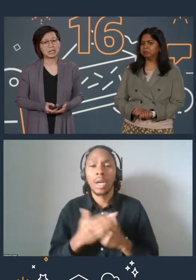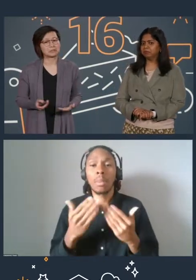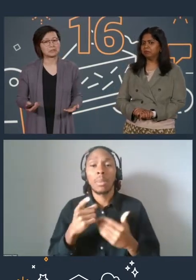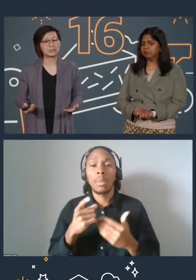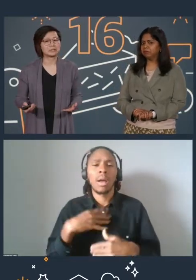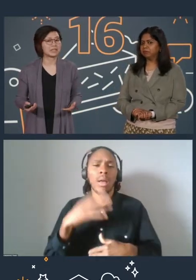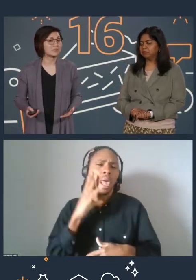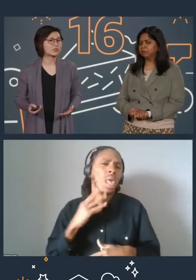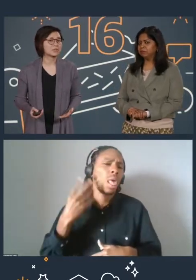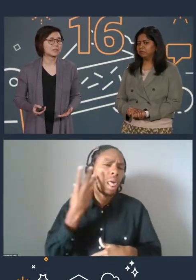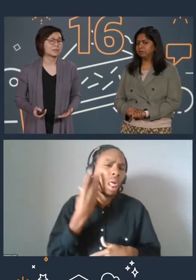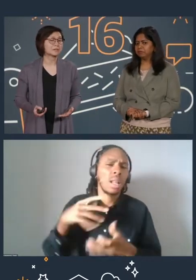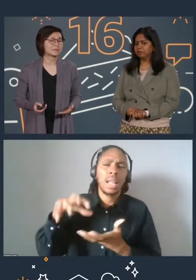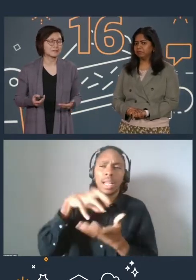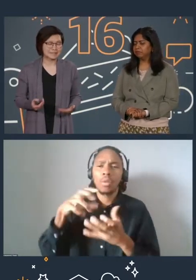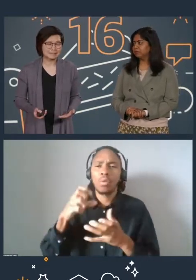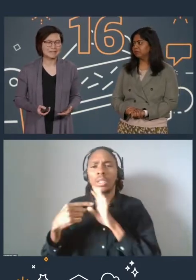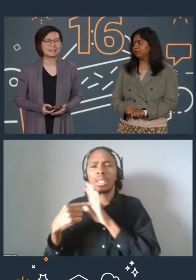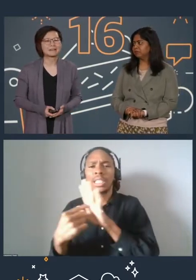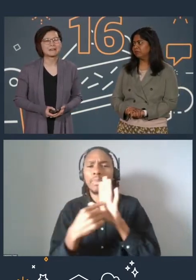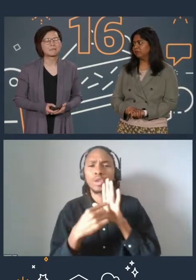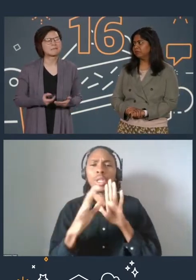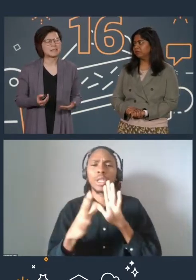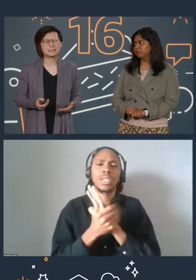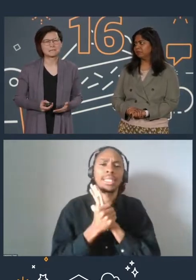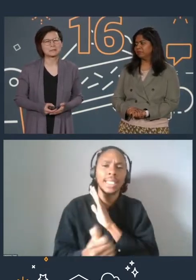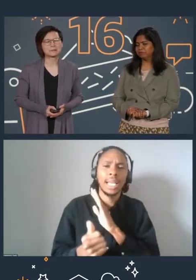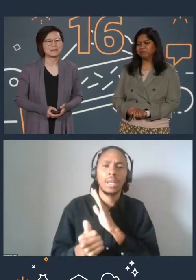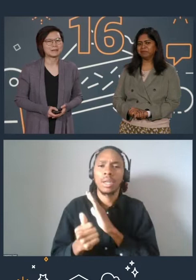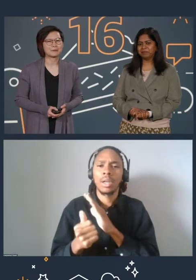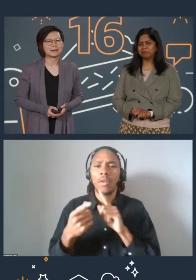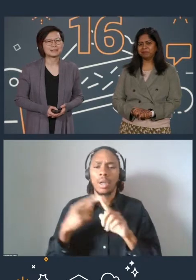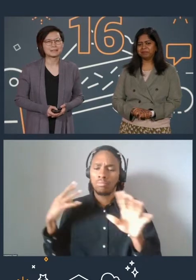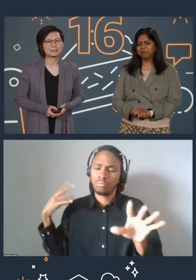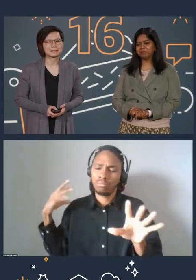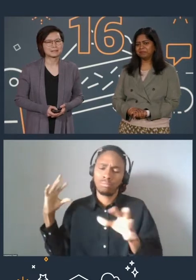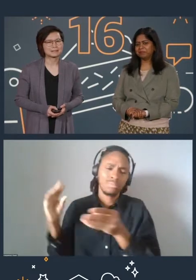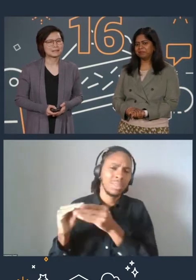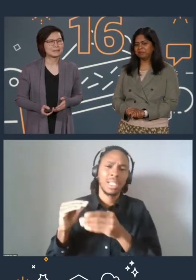and you're looking to demonstrate your skillset from years of building with AWS?